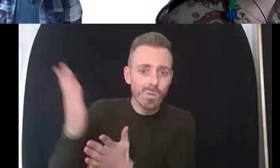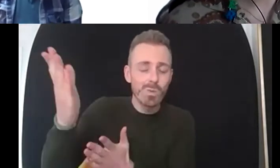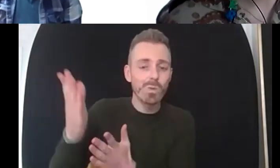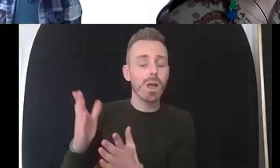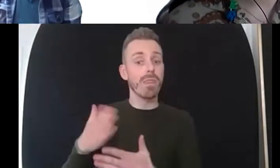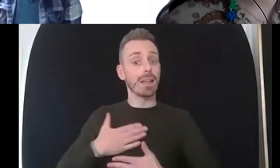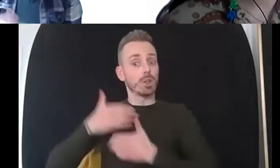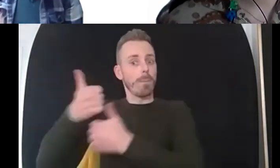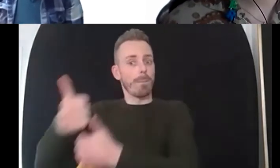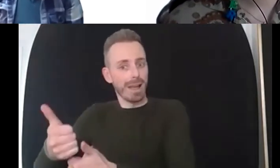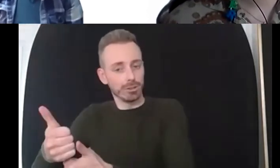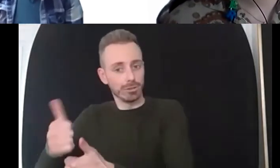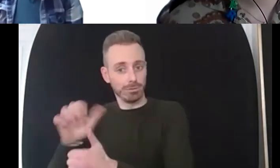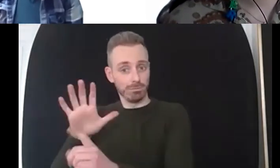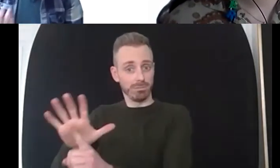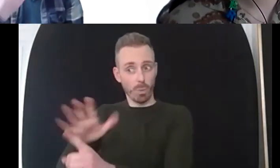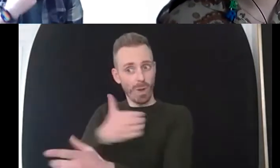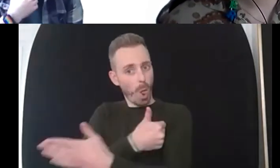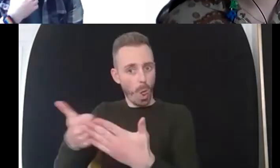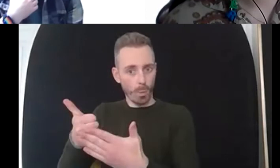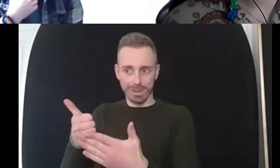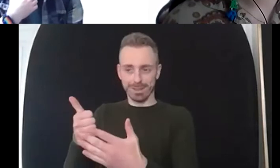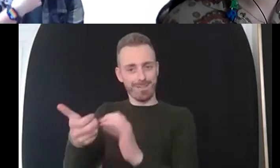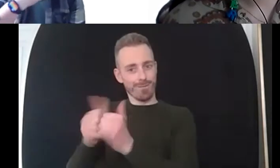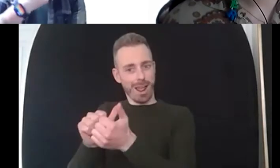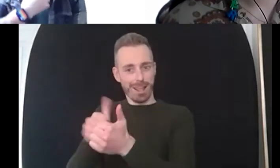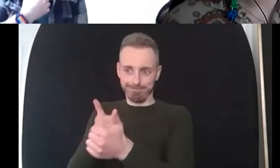um and we would always approach a friend like that but if it's us in trouble if we're feeling